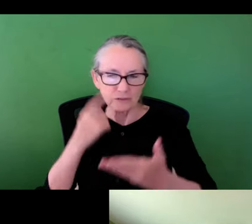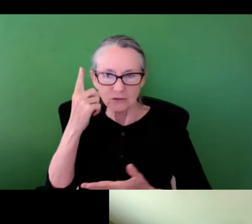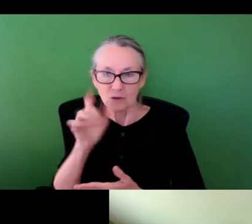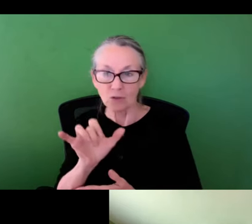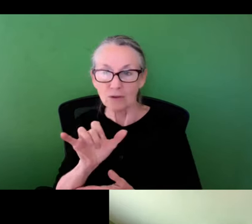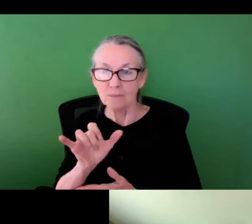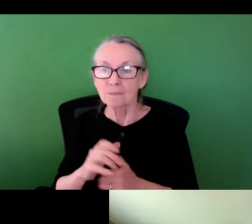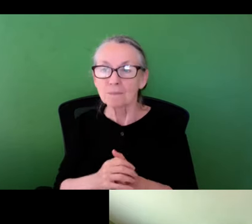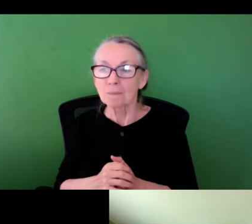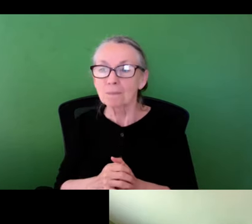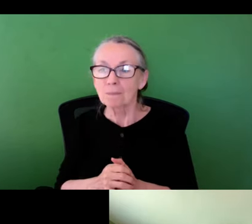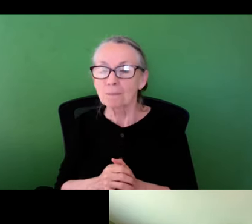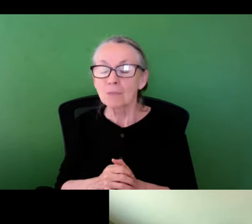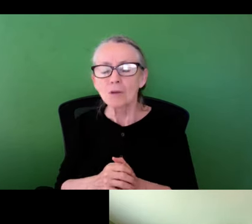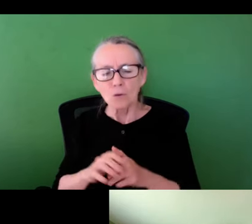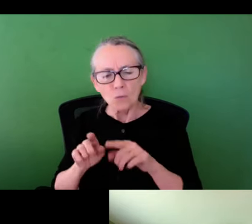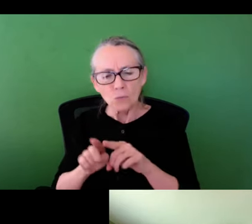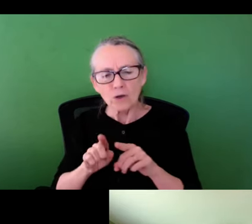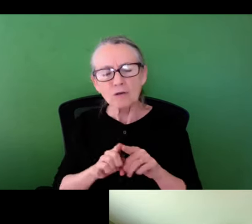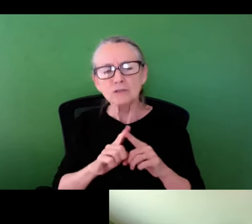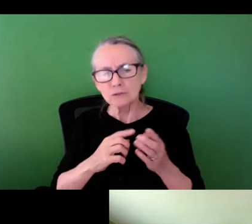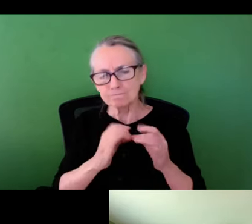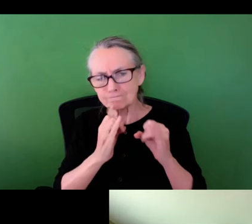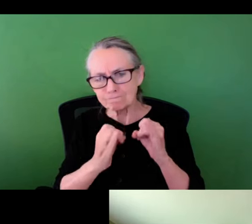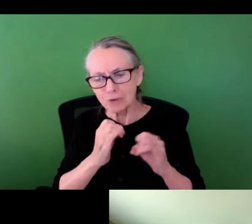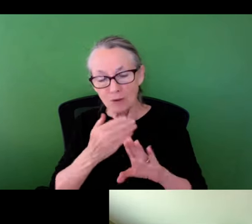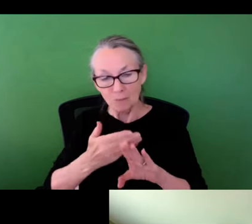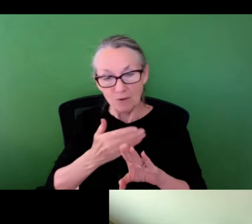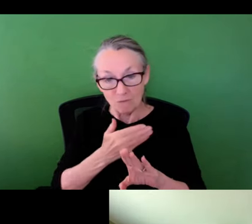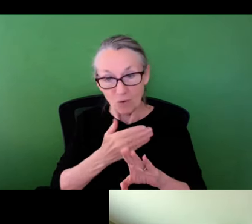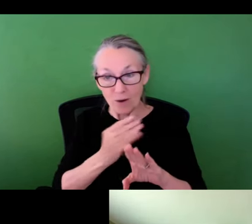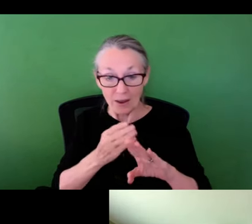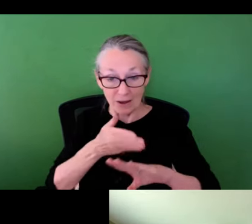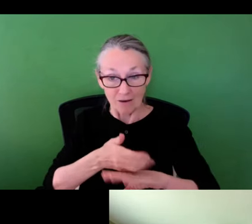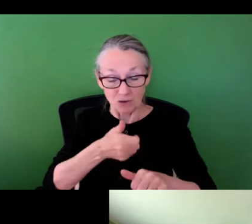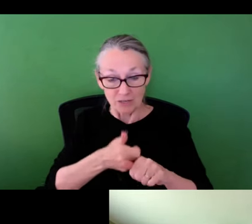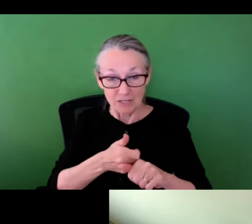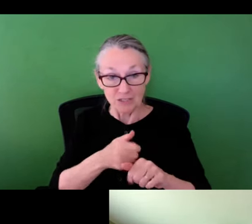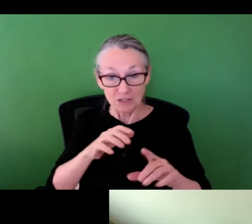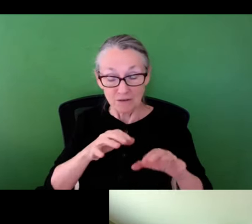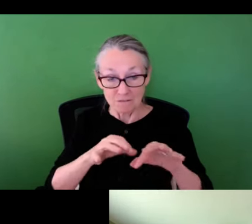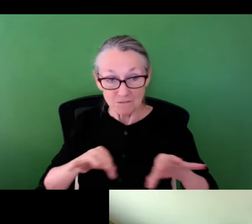That's essentially what the process looked like , but we also debriefed before and